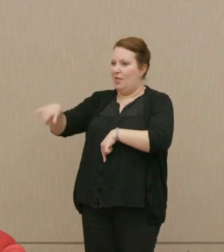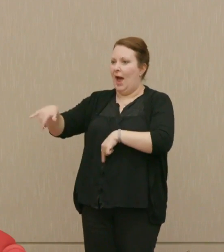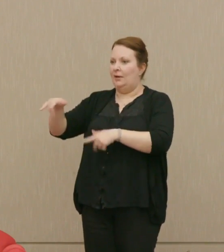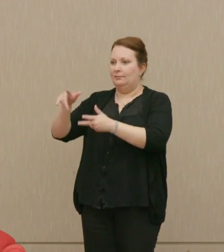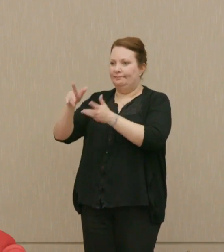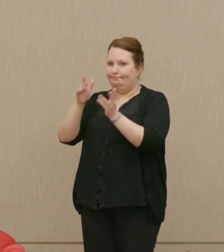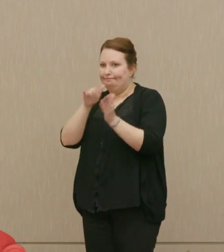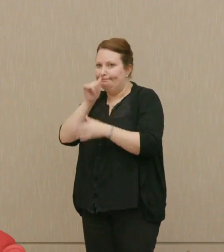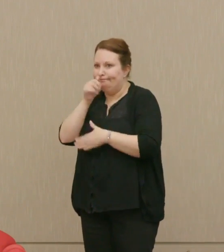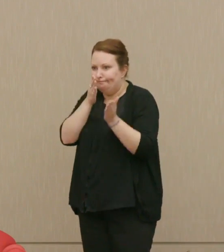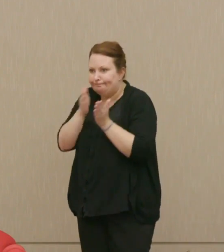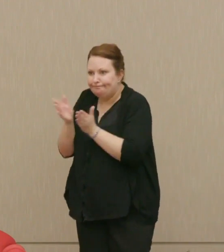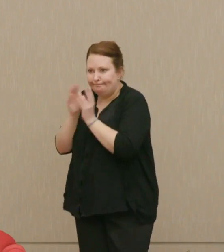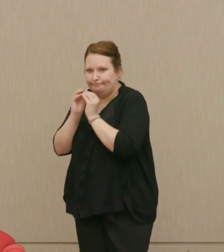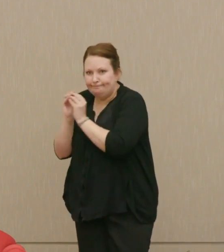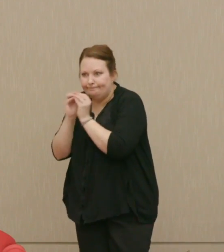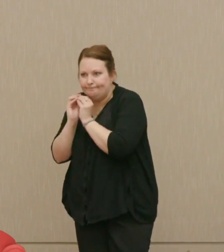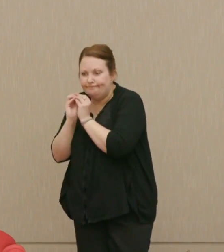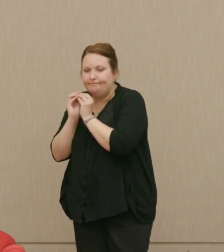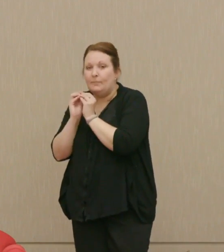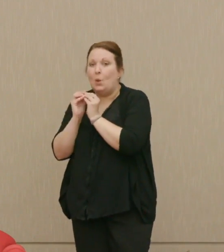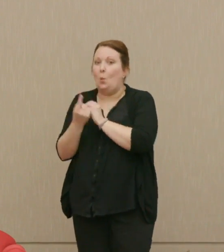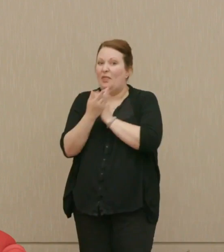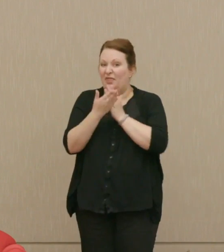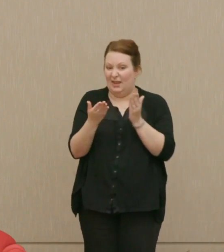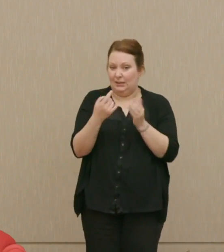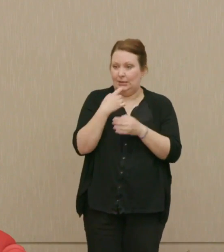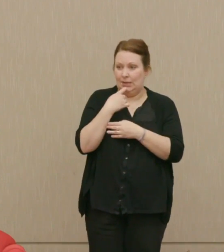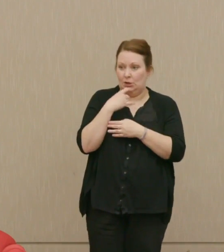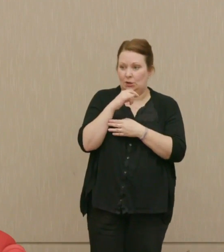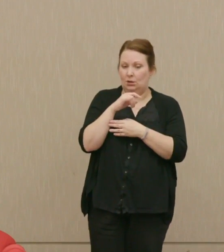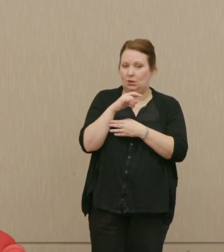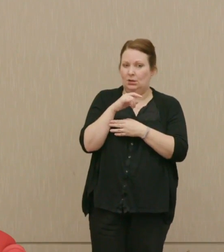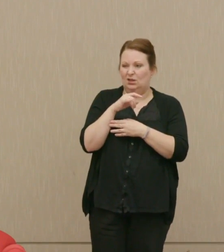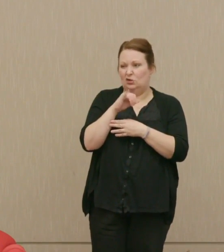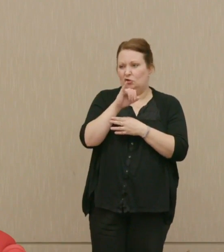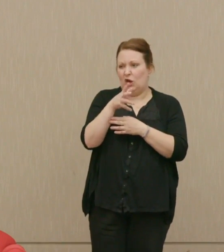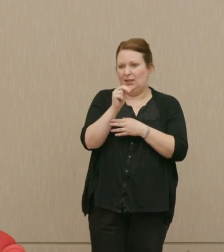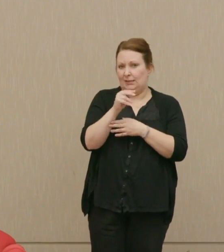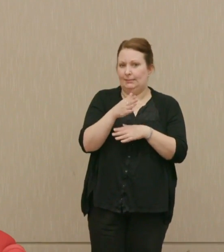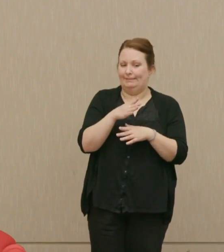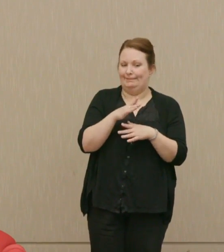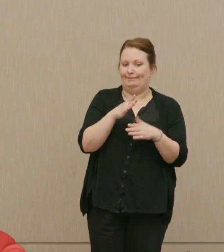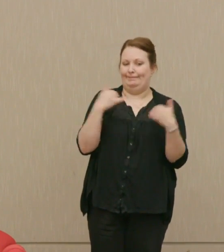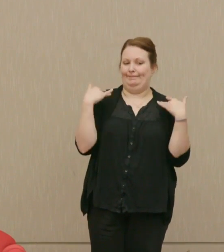Dr. Ellsberg: One thing staying Johnson's hand a little bit was they didn't have Nixon